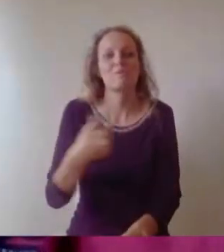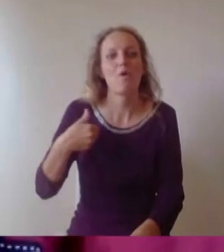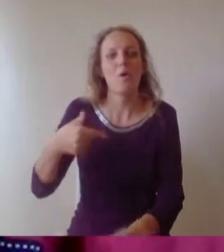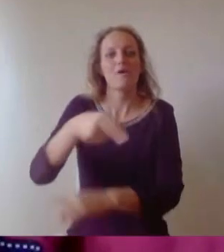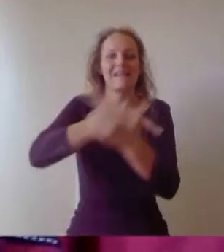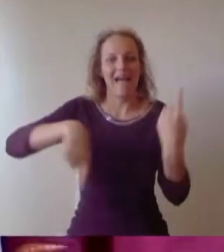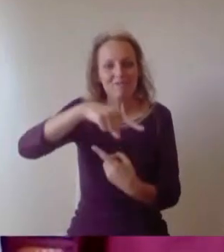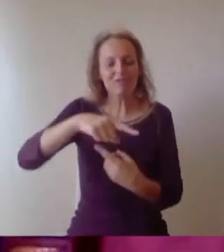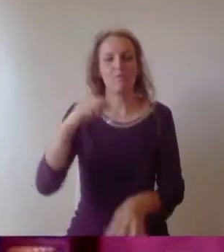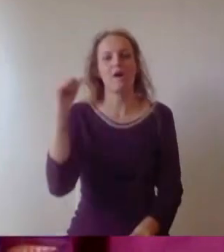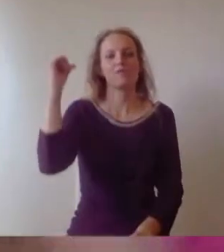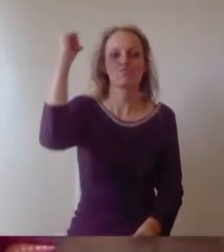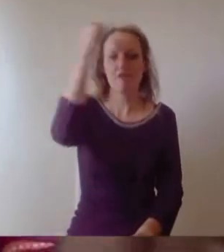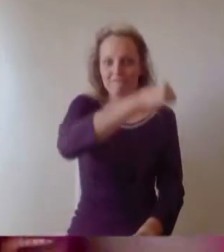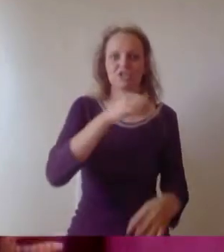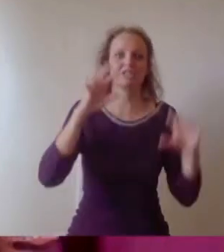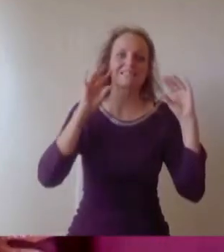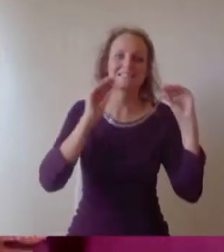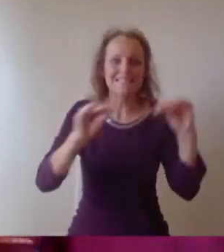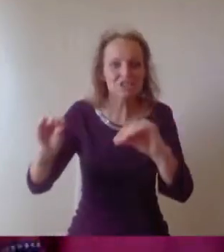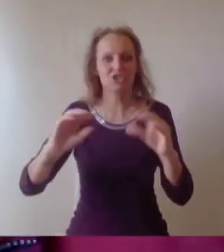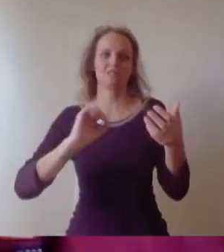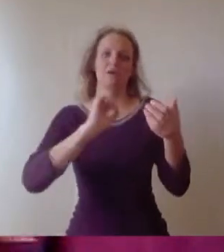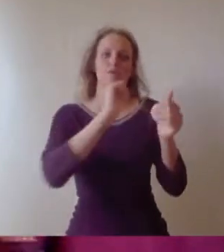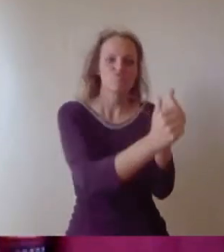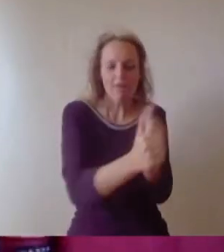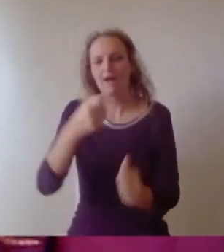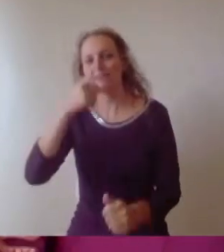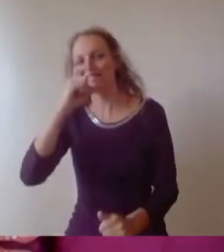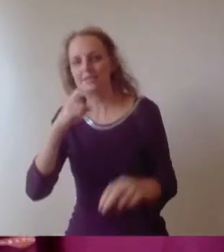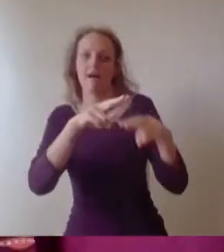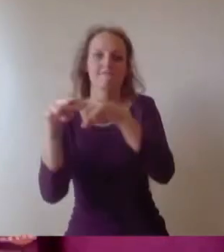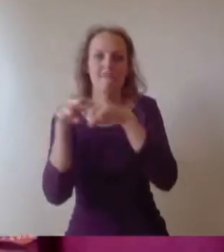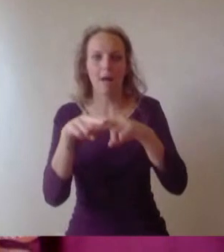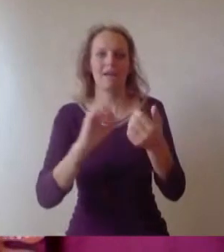parents, siblings, uncles, aunties and friends. Thank you Professor Ian Bond